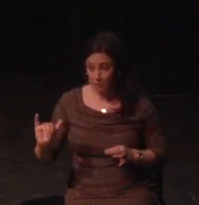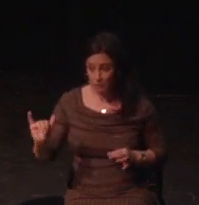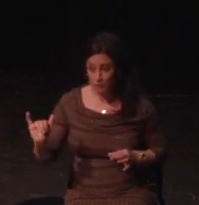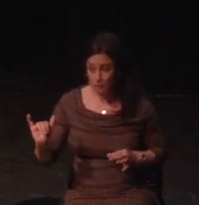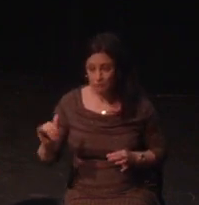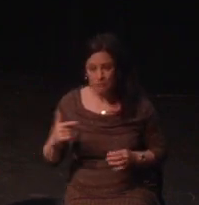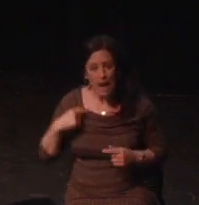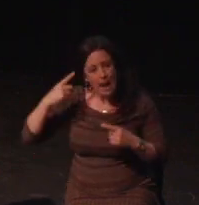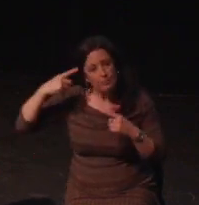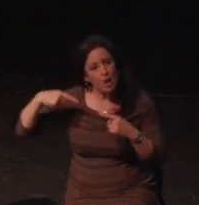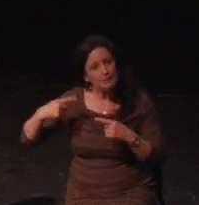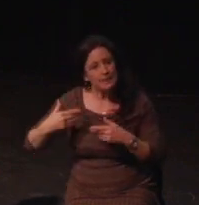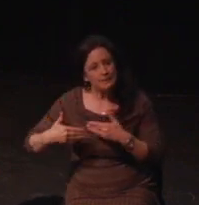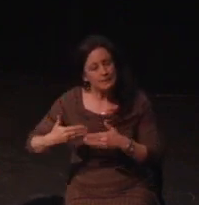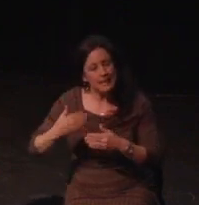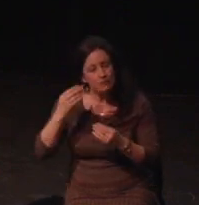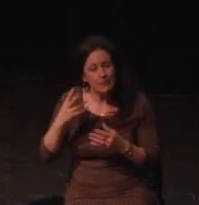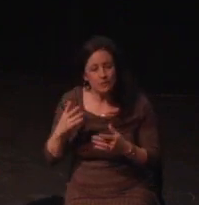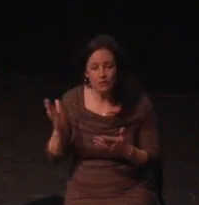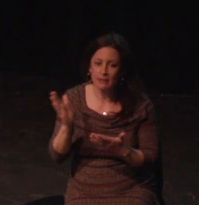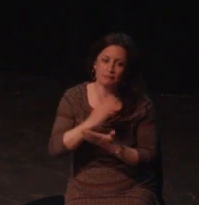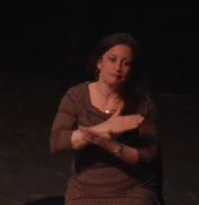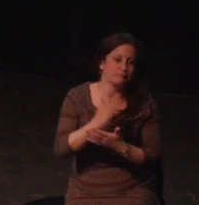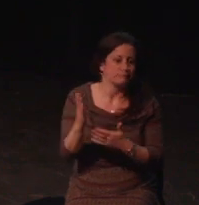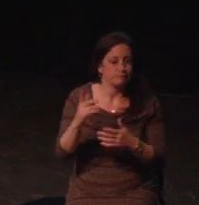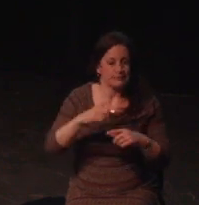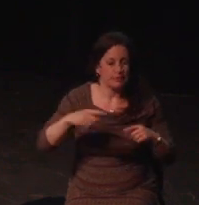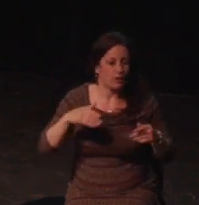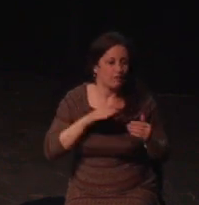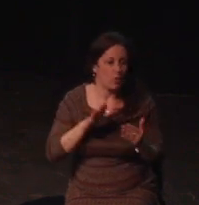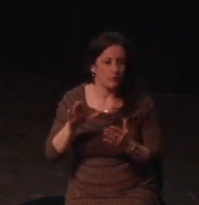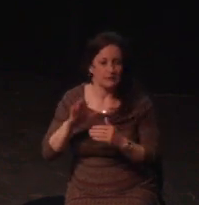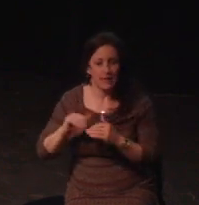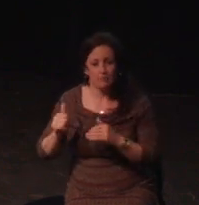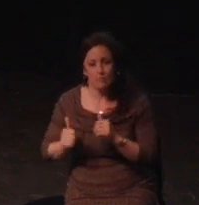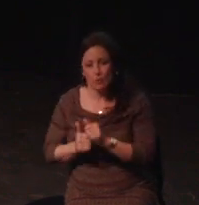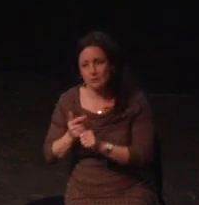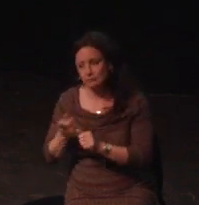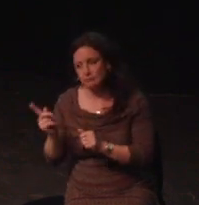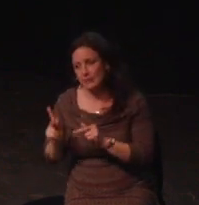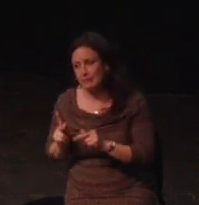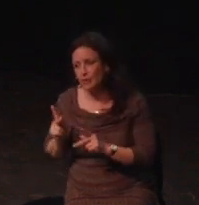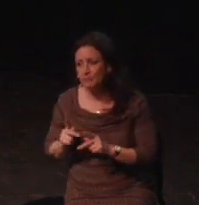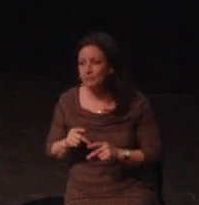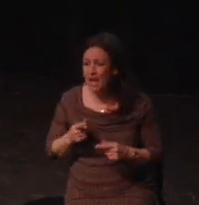seem. Options. Options go a long way to helping empower us to navigate our own impairments,